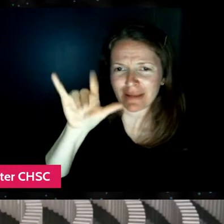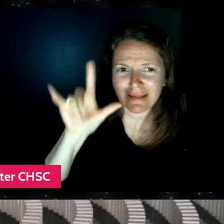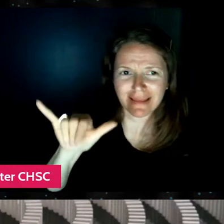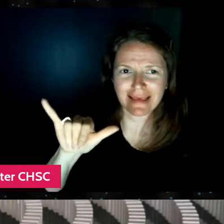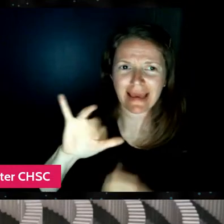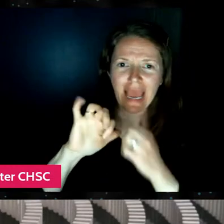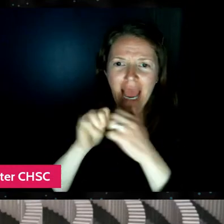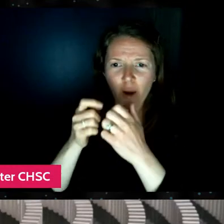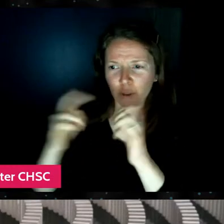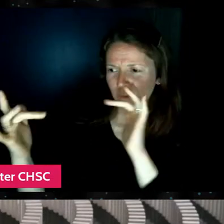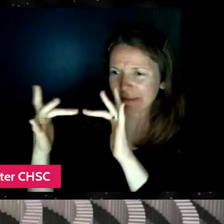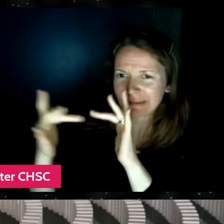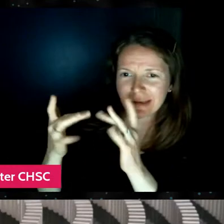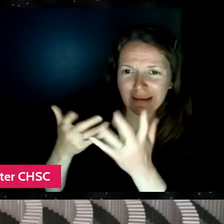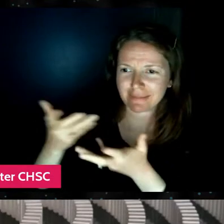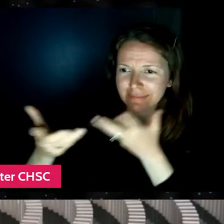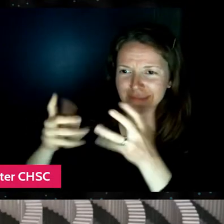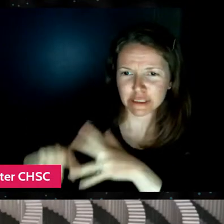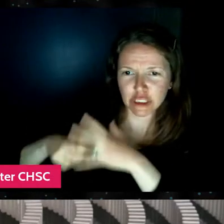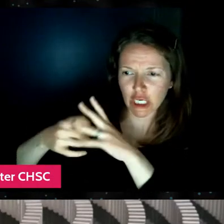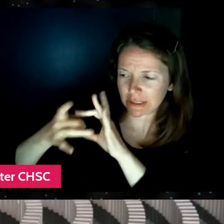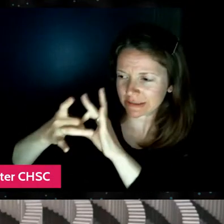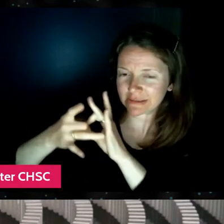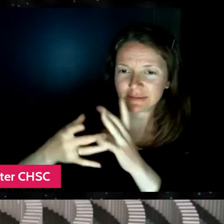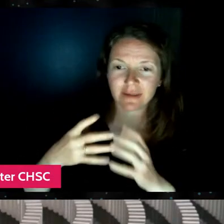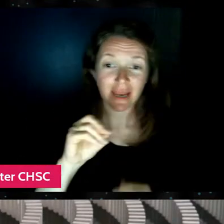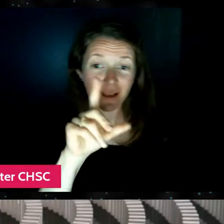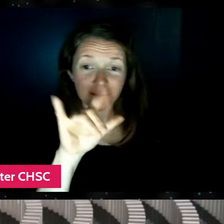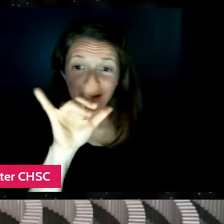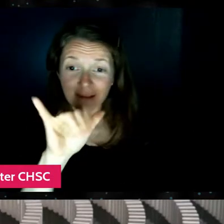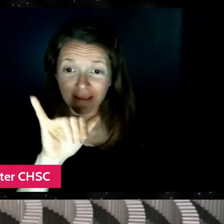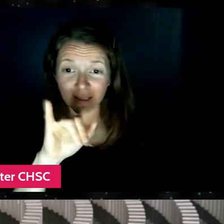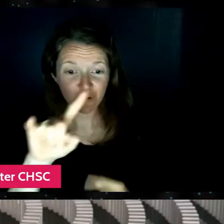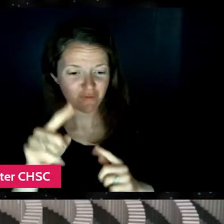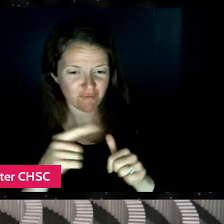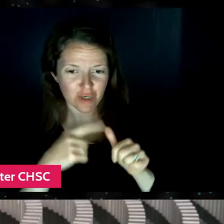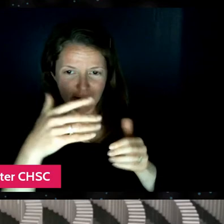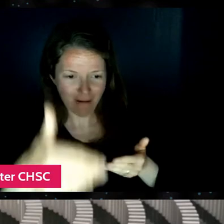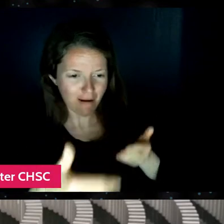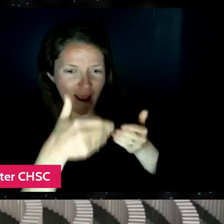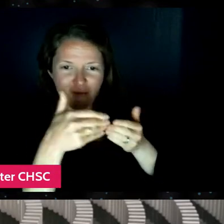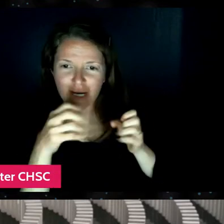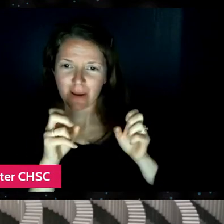and Lily, what did you think when you were first offered this opportunity to work with Jeremy?